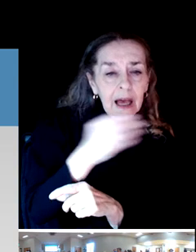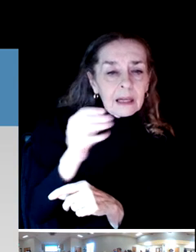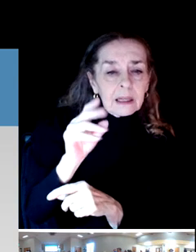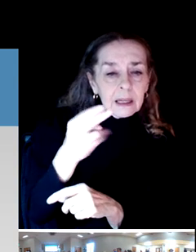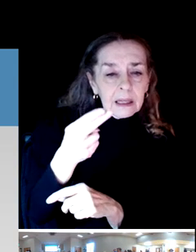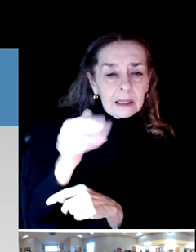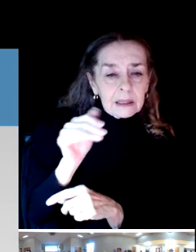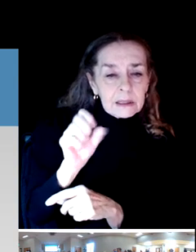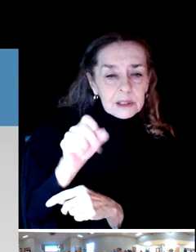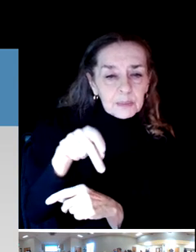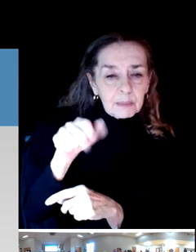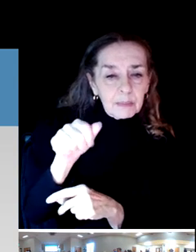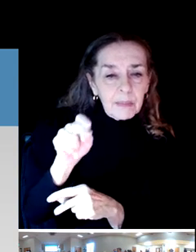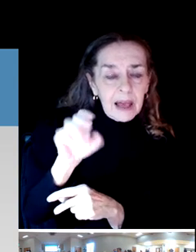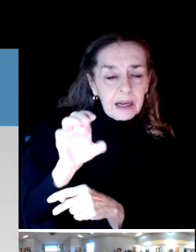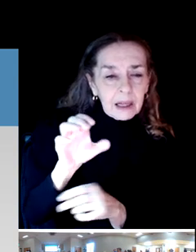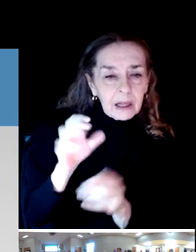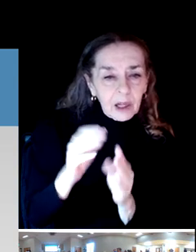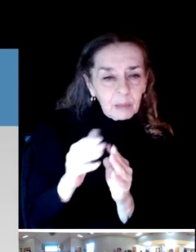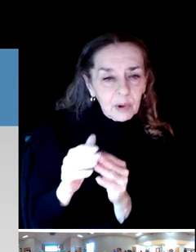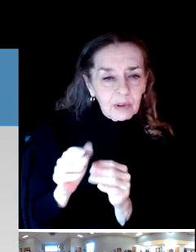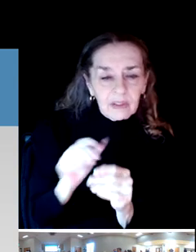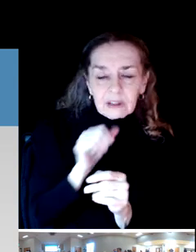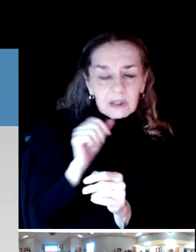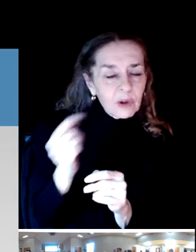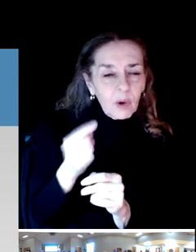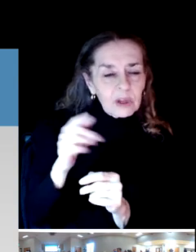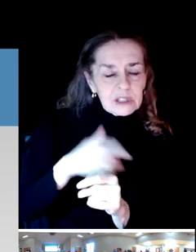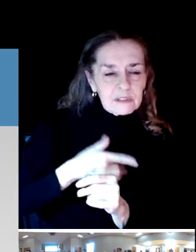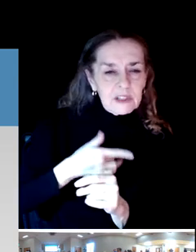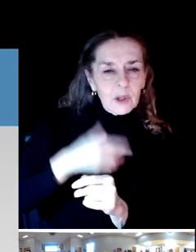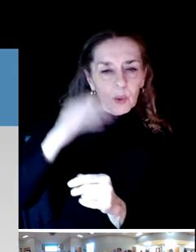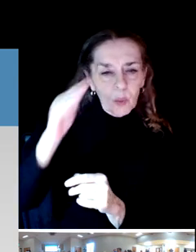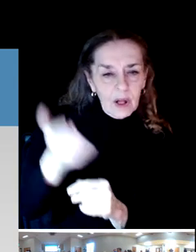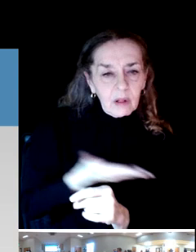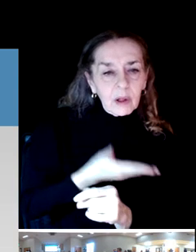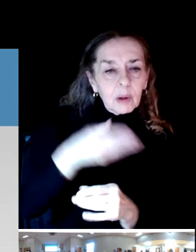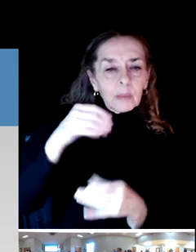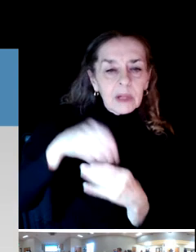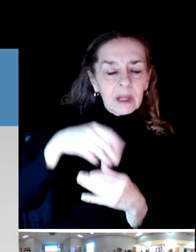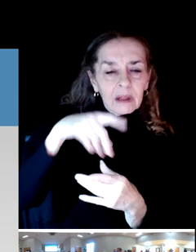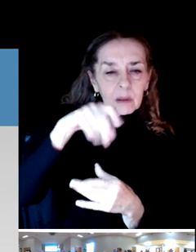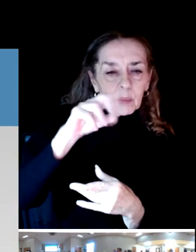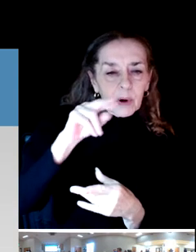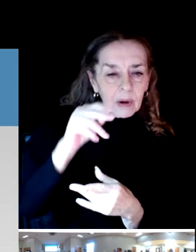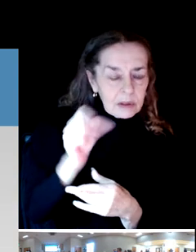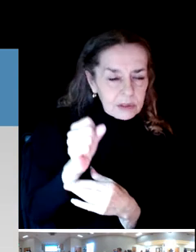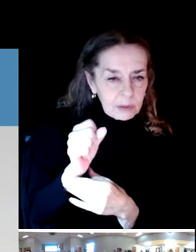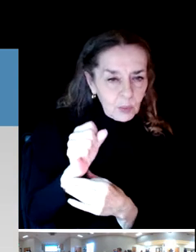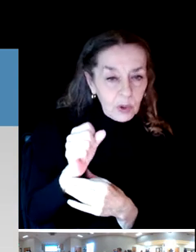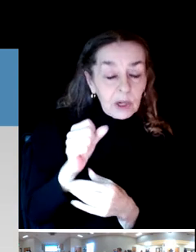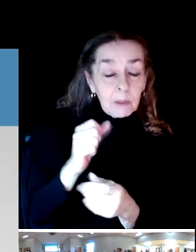sometimes they didn't always feel welcome in the parks. But we're going to make sure, we're going to find out.